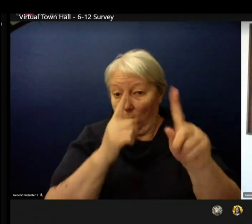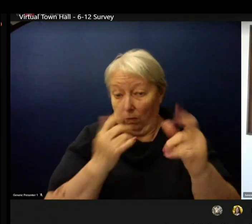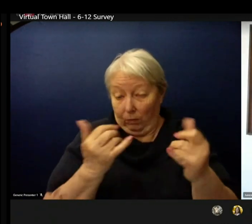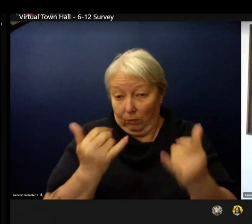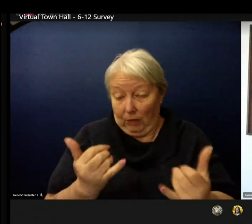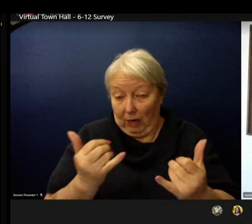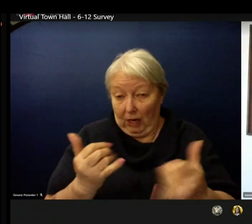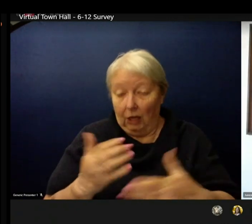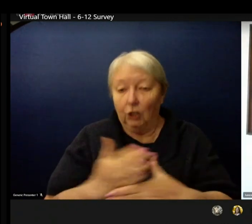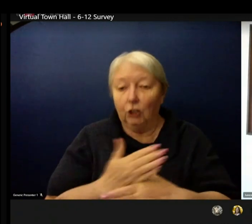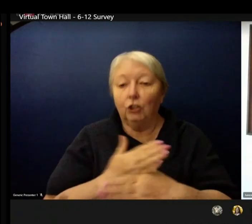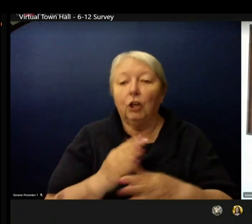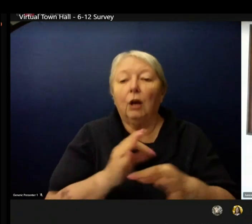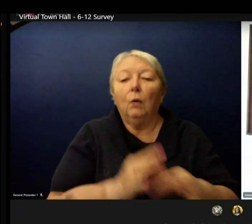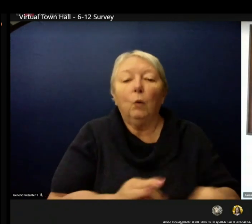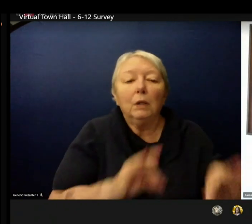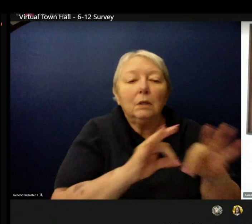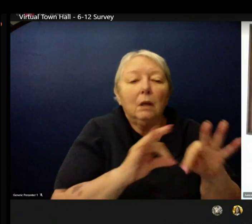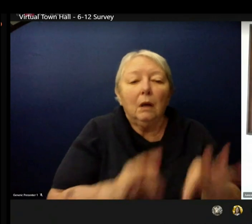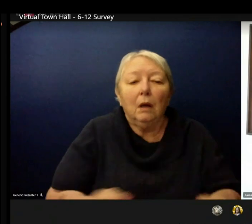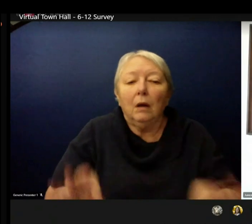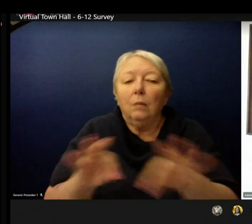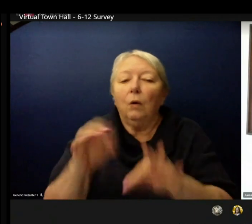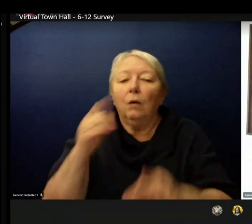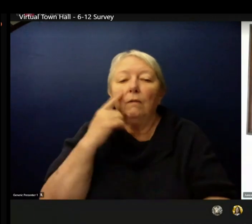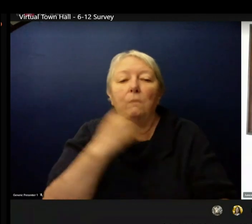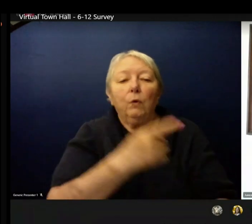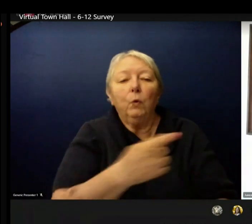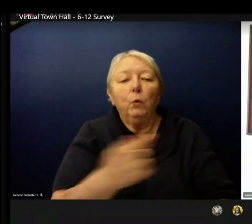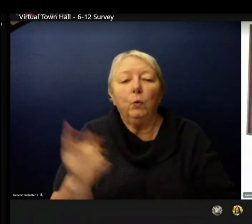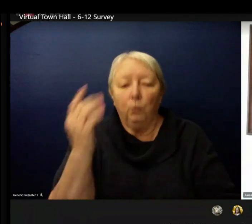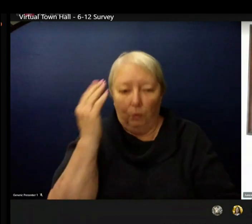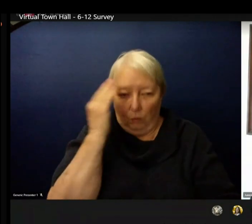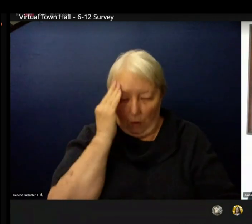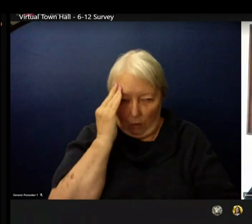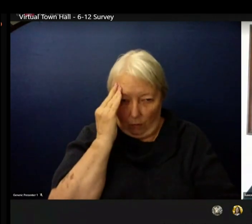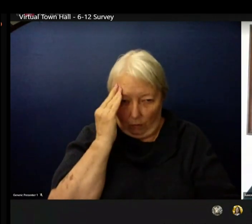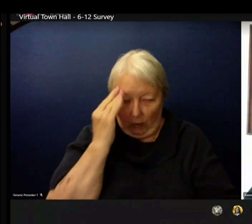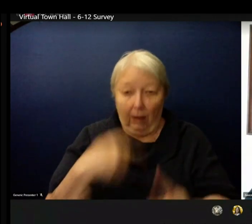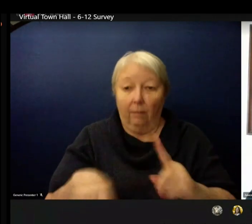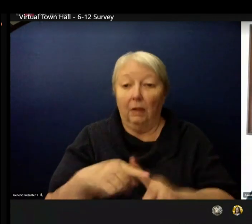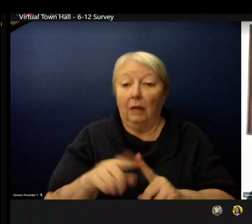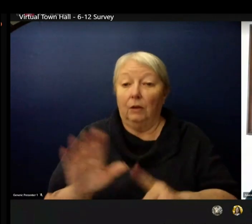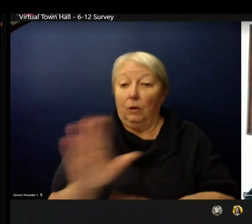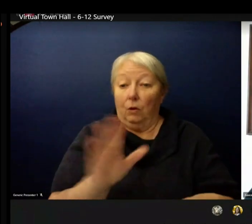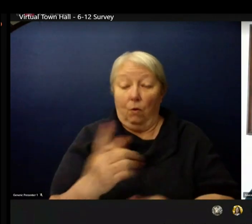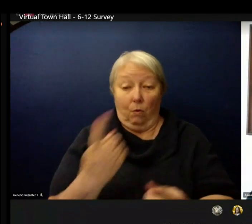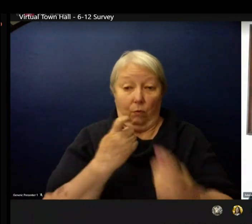to know as you make this decision and to answer your questions. As I've shared the Governor's order